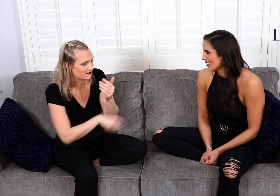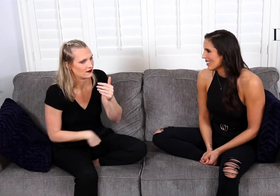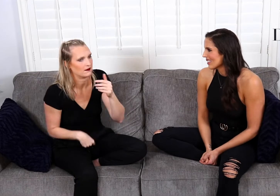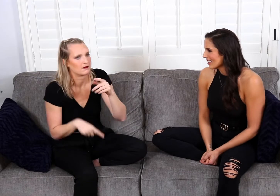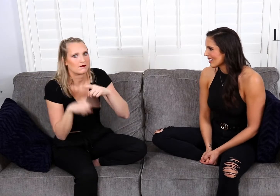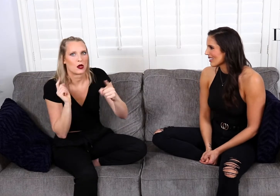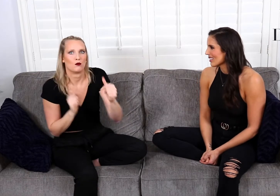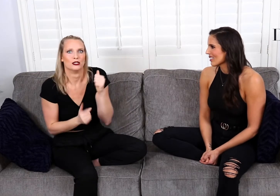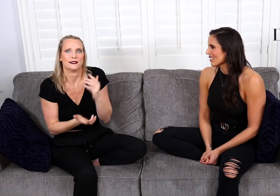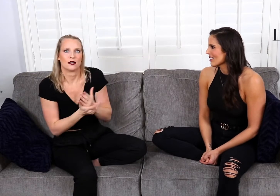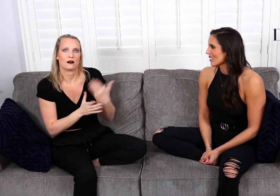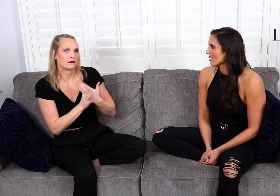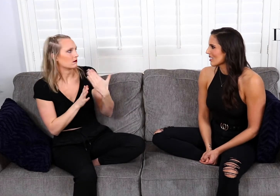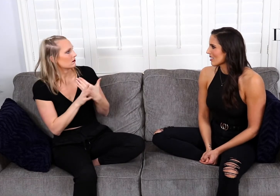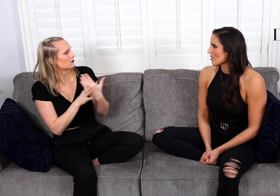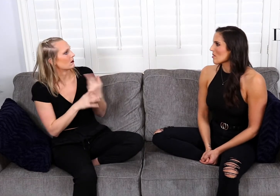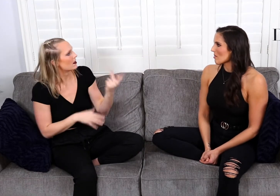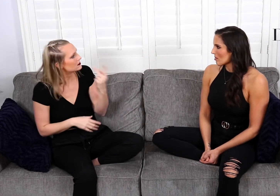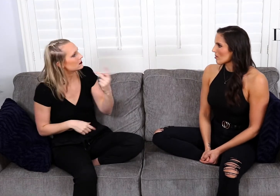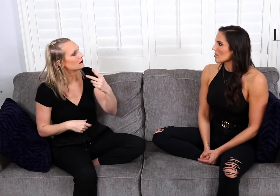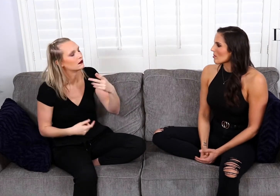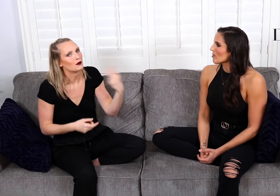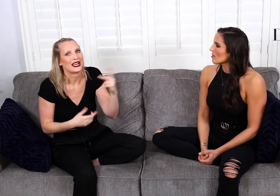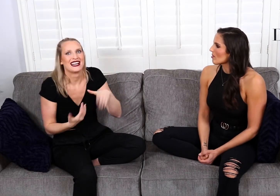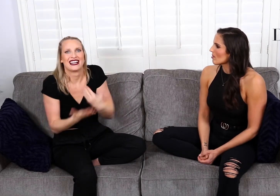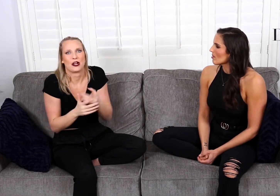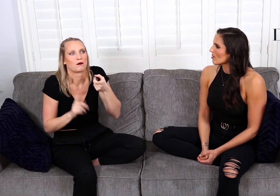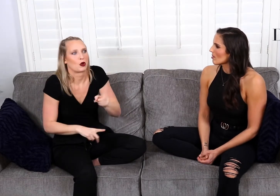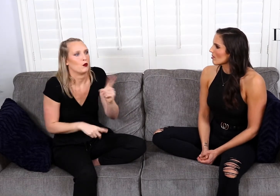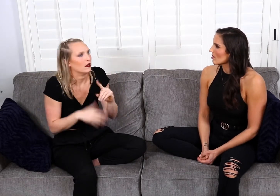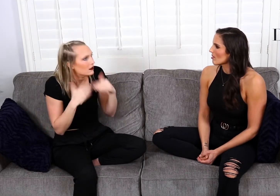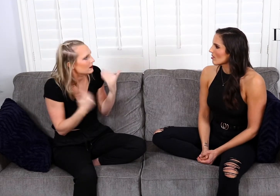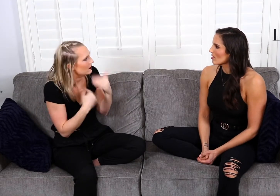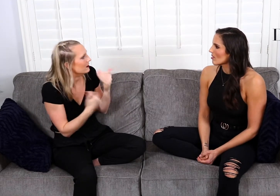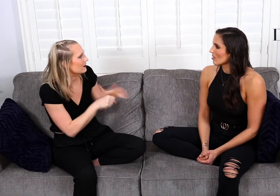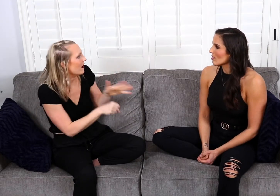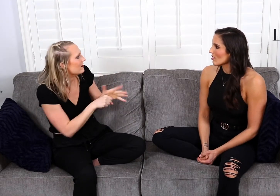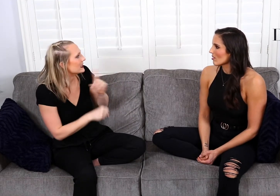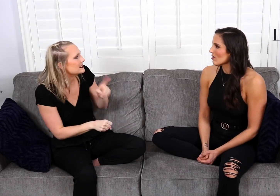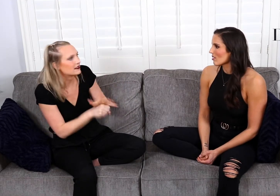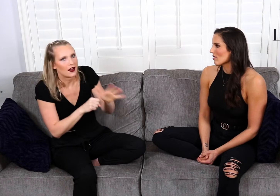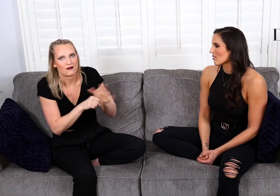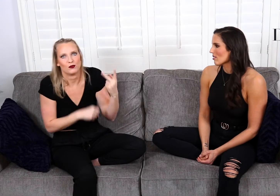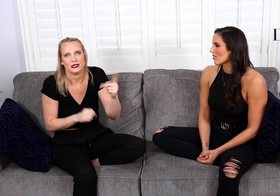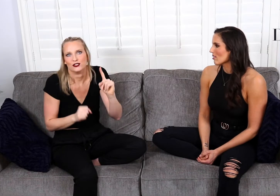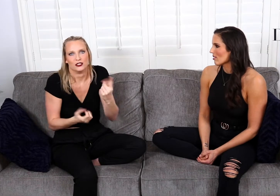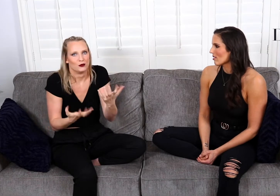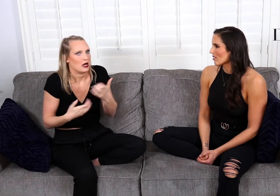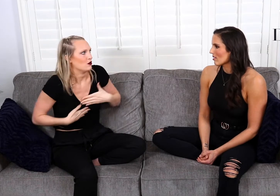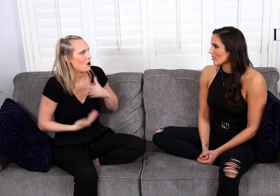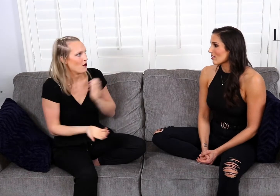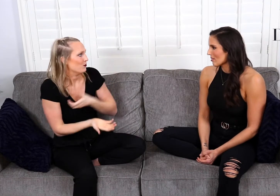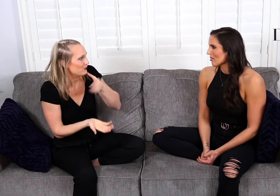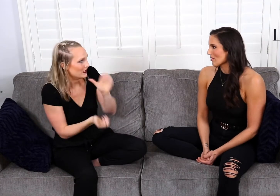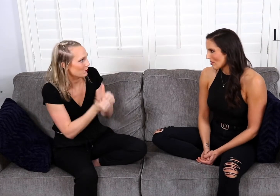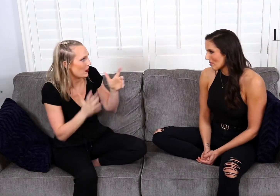So he just wouldn't stop bothering us and we got to a point where we were just like, “Okay...you know, enough is enough.” and we just want to enjoy our night